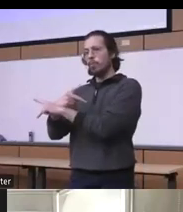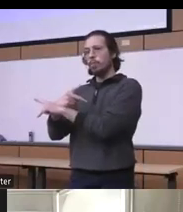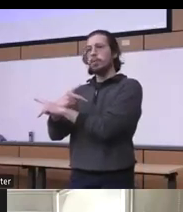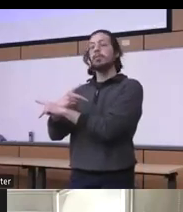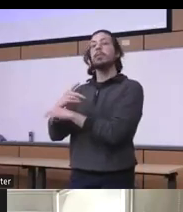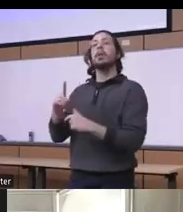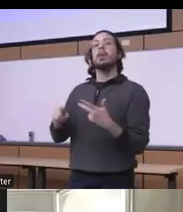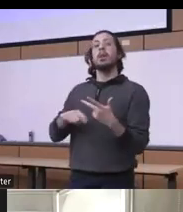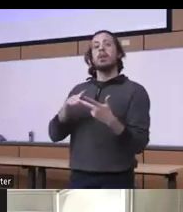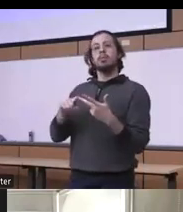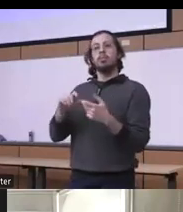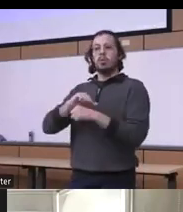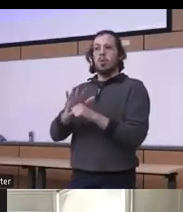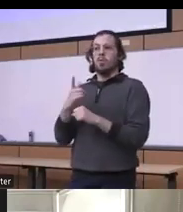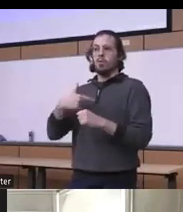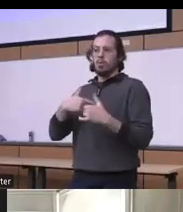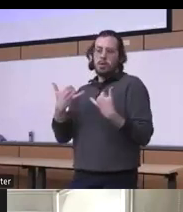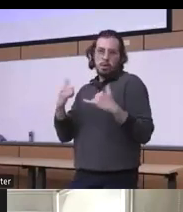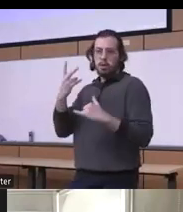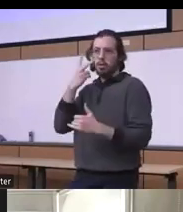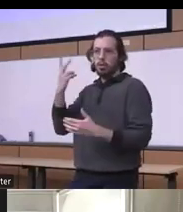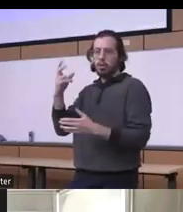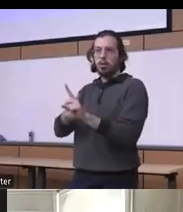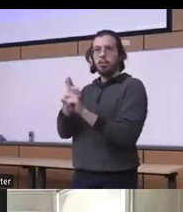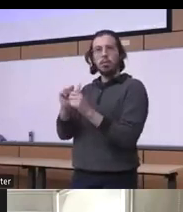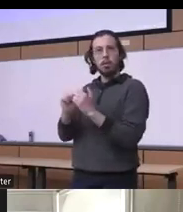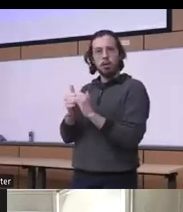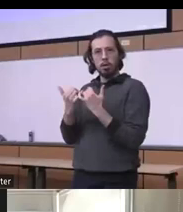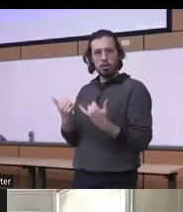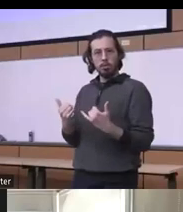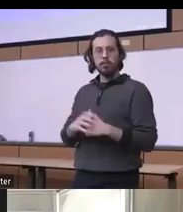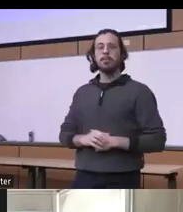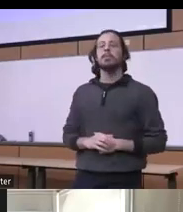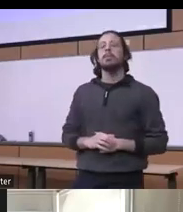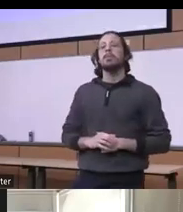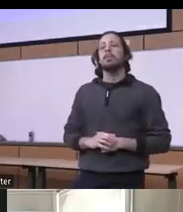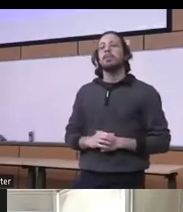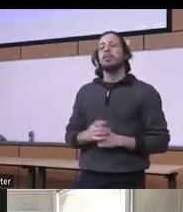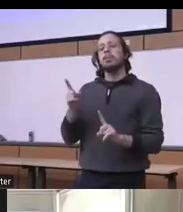seeing obviously still the effects of it now and there was some kind of a question of oh maybe you